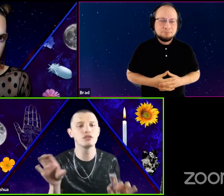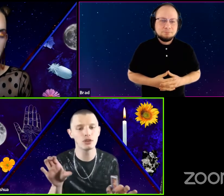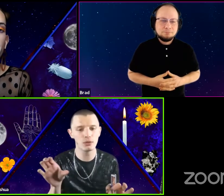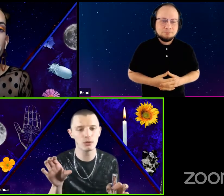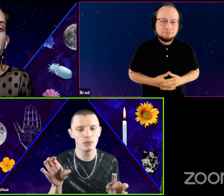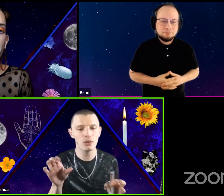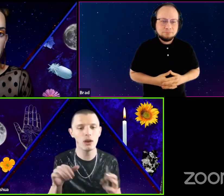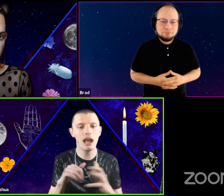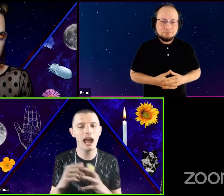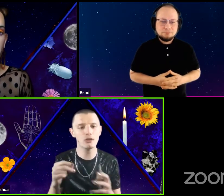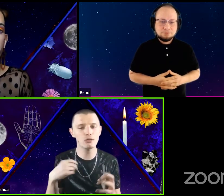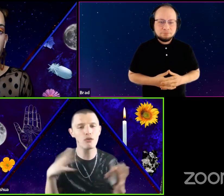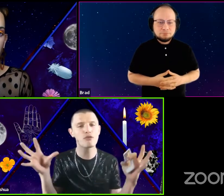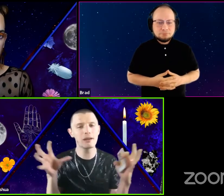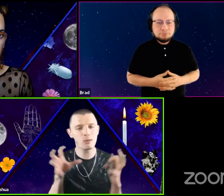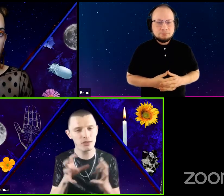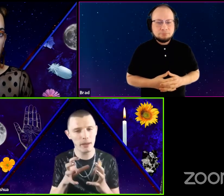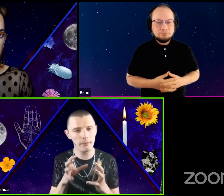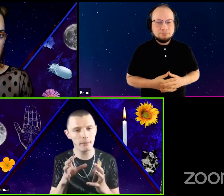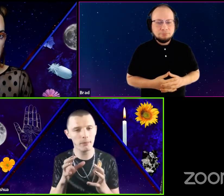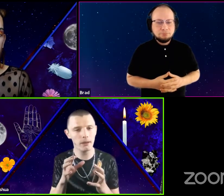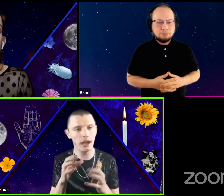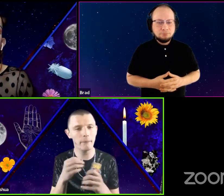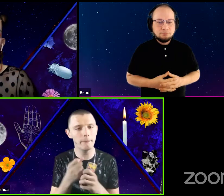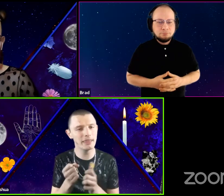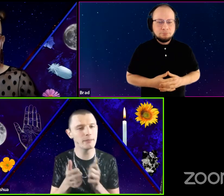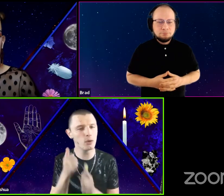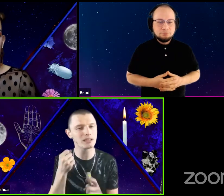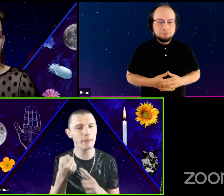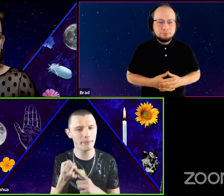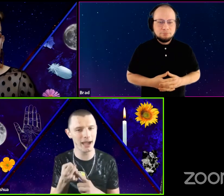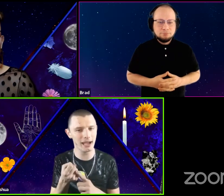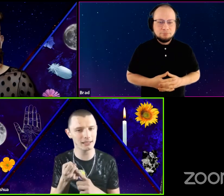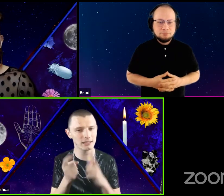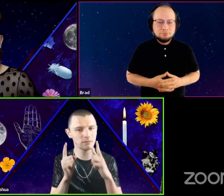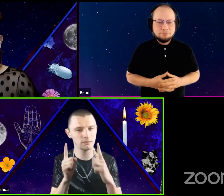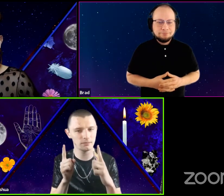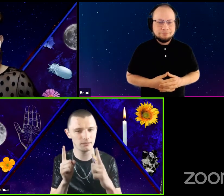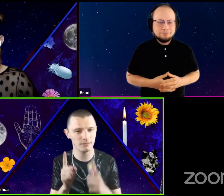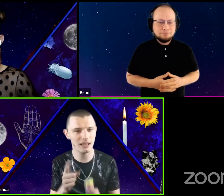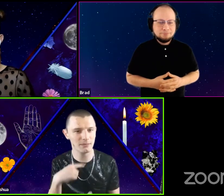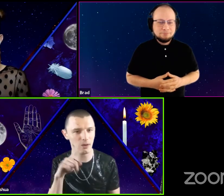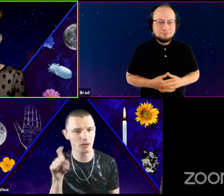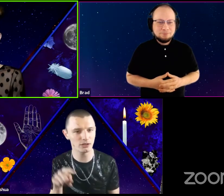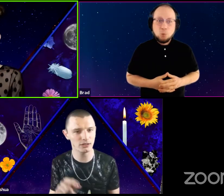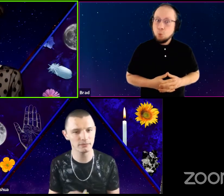How do I wrangle them and make the most impact? Ooh.